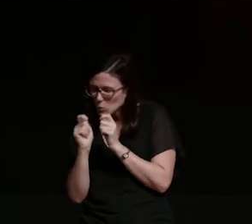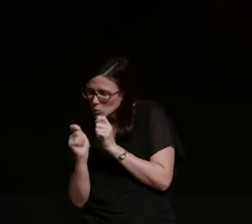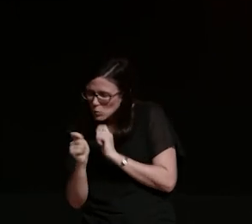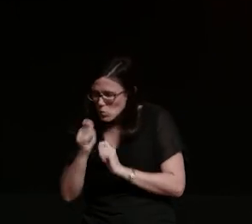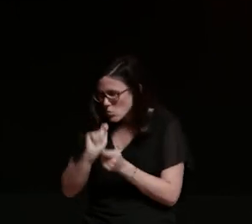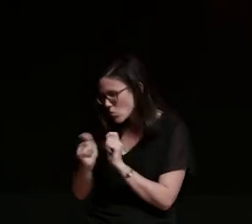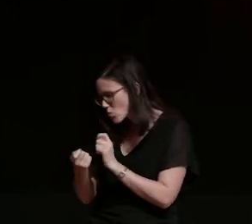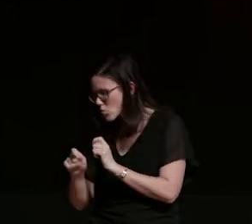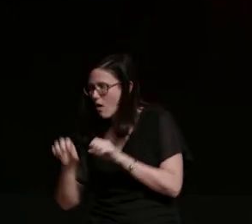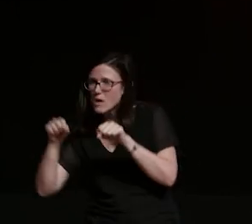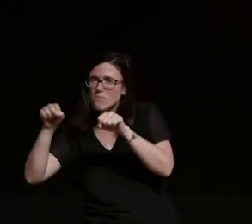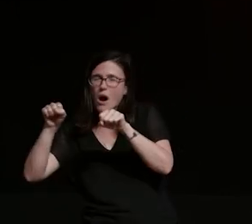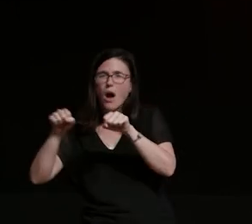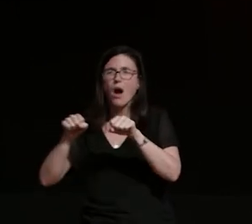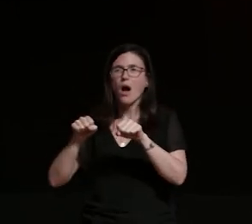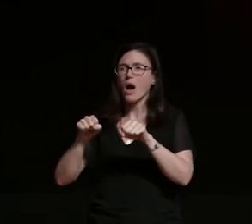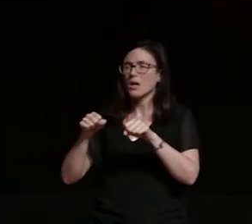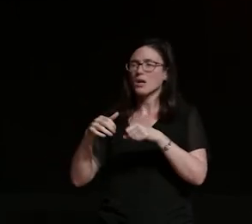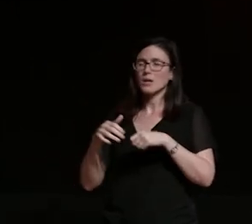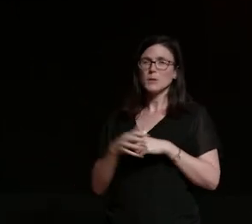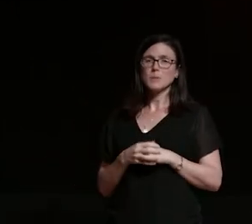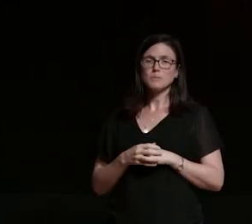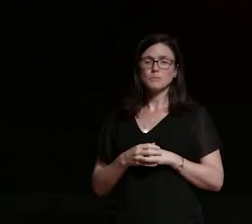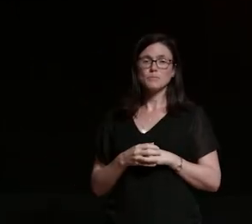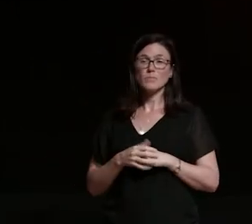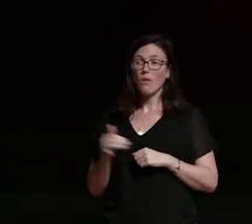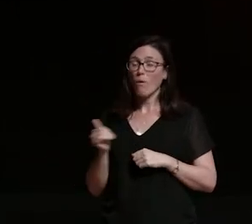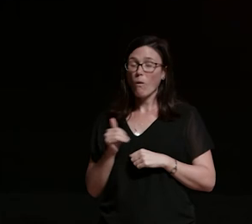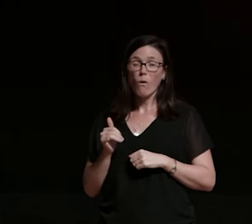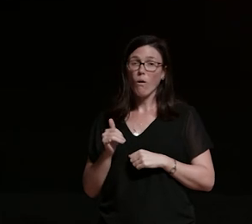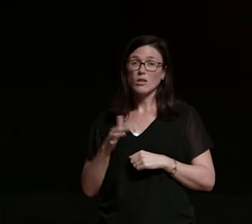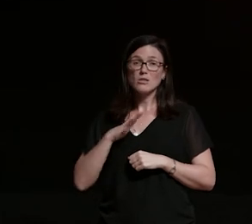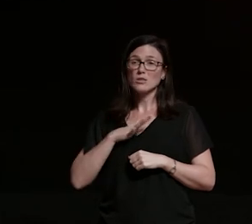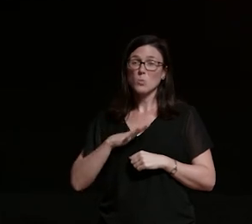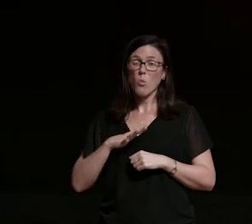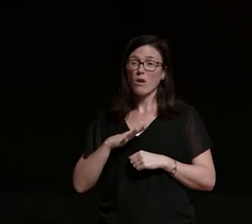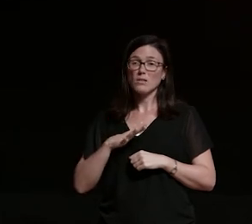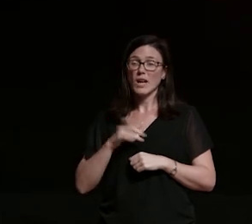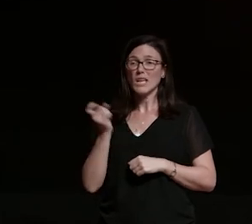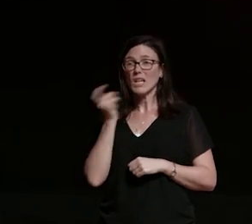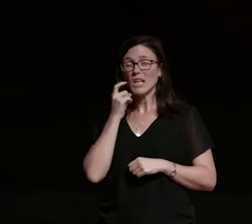brake cables across the lands or you just want a more convenient more exciting way to get to work